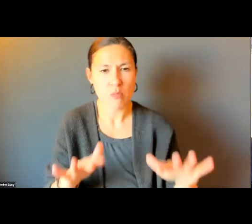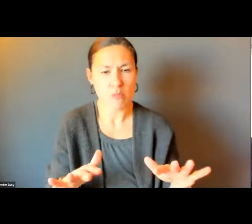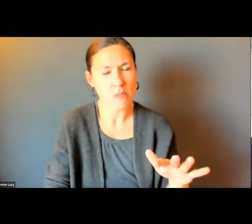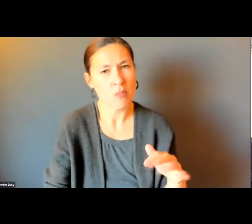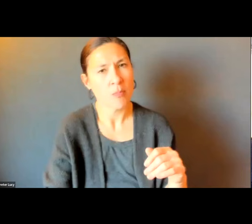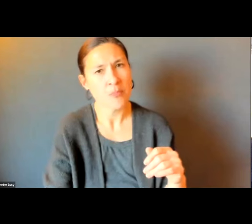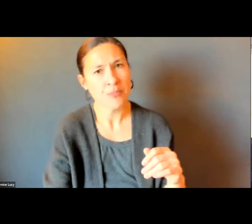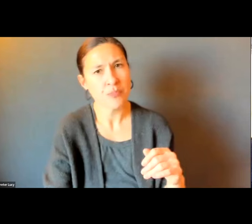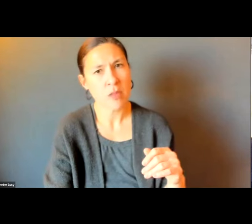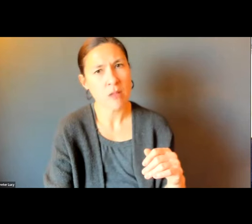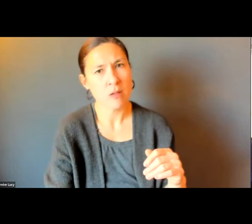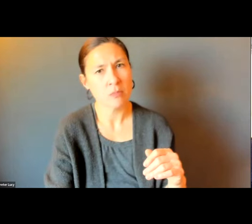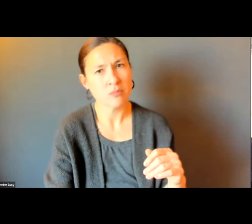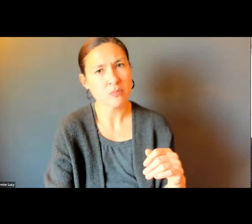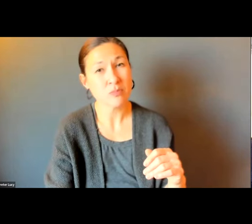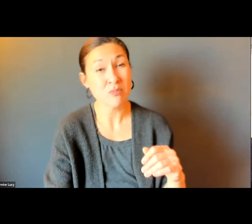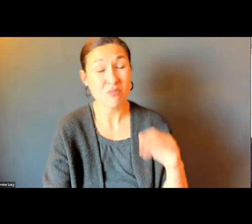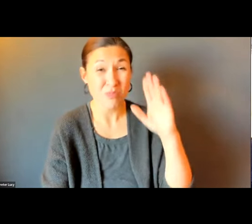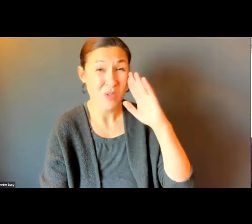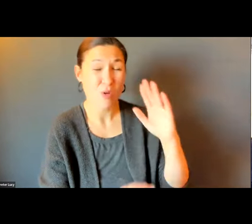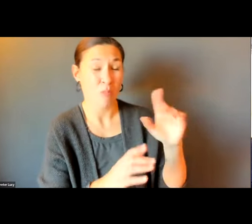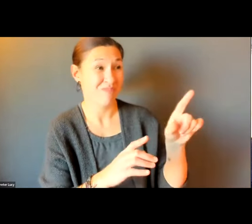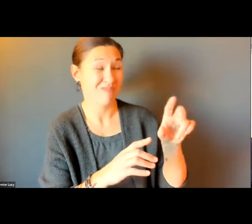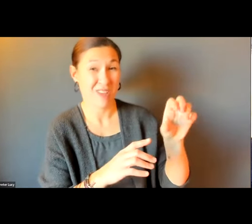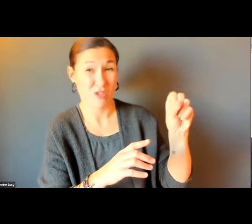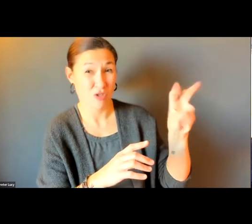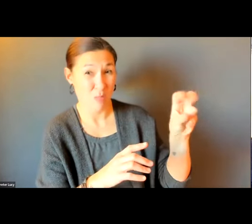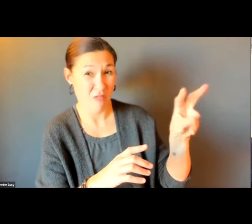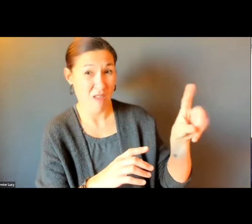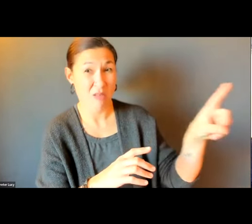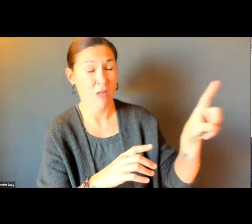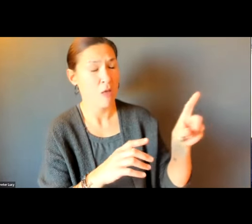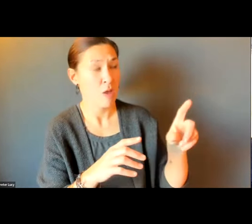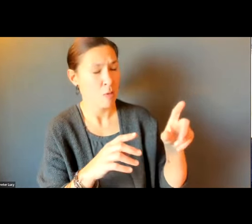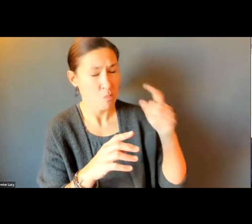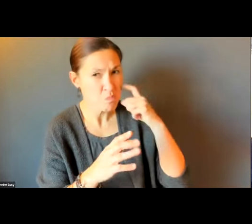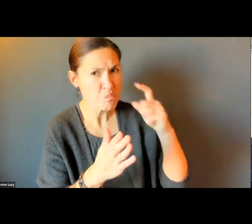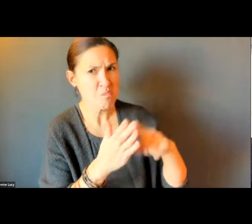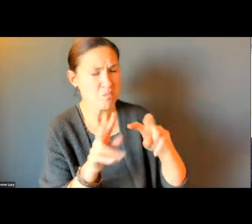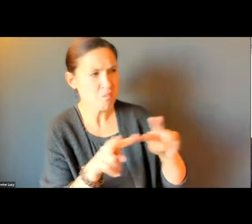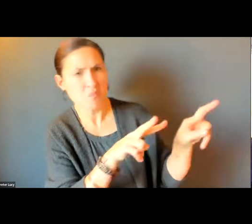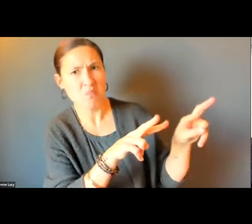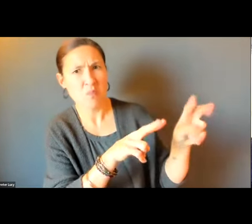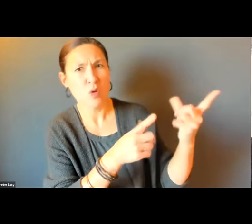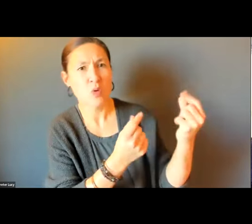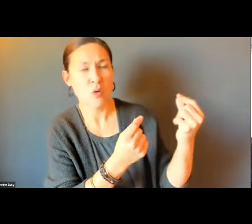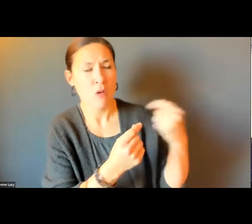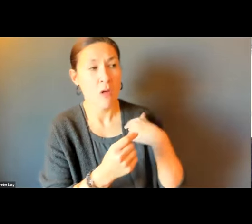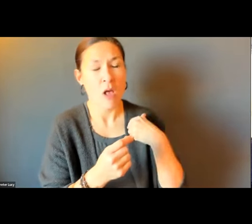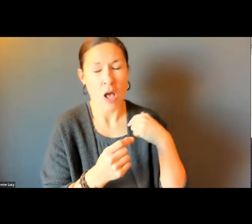TO SNOW REMOVAL IN GENERAL. ARE THE SURROUNDING CITIES